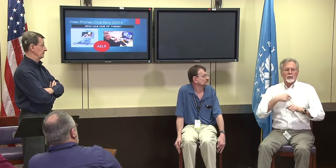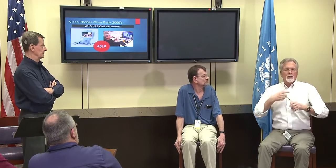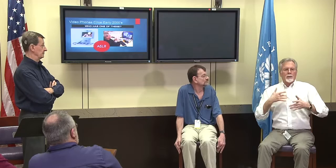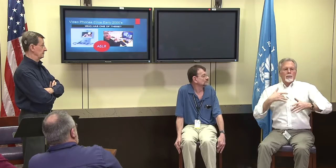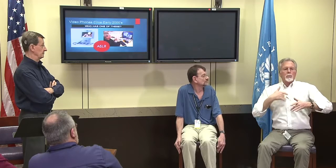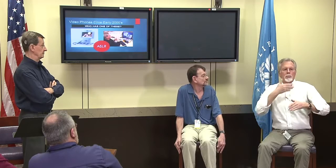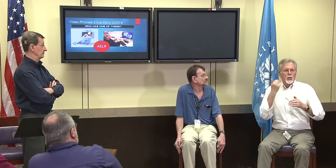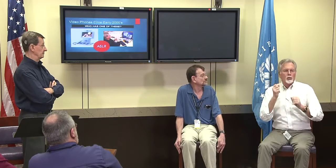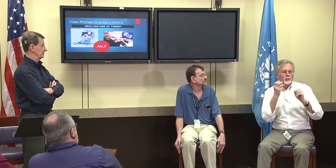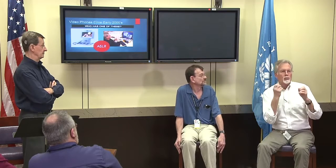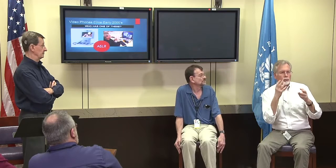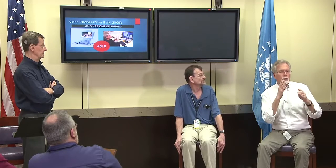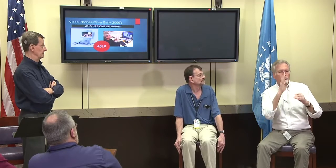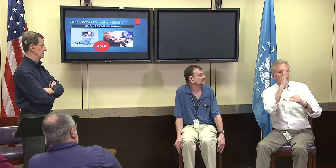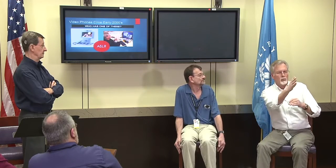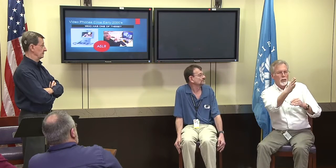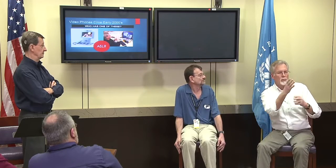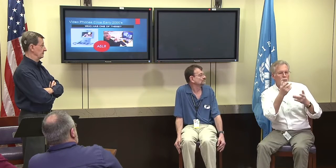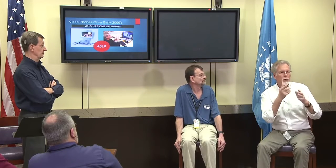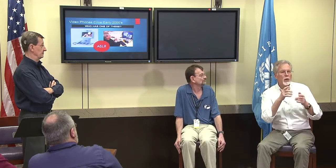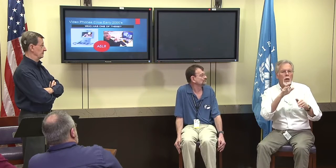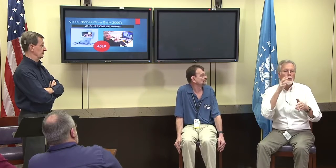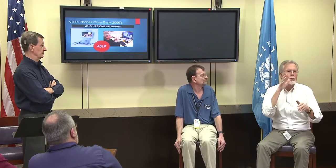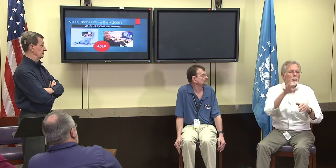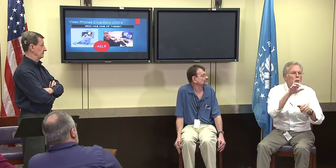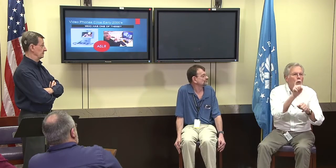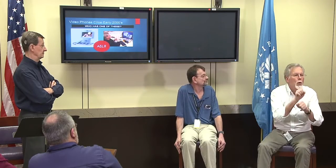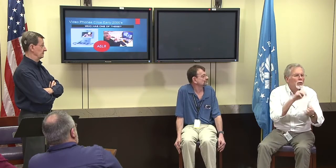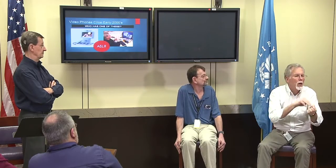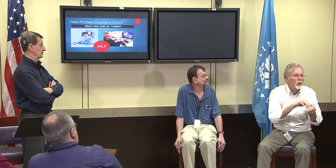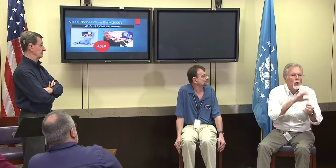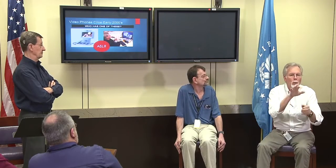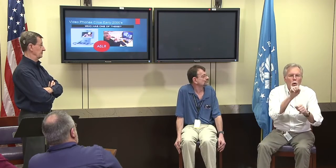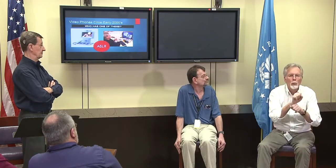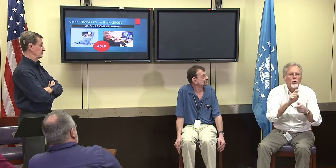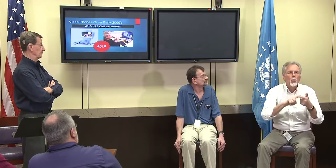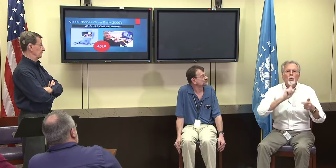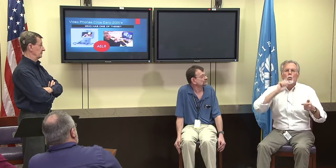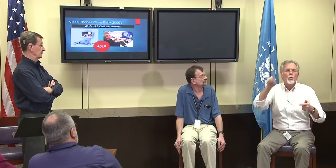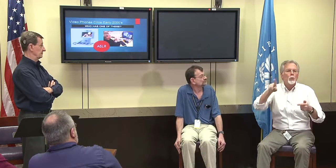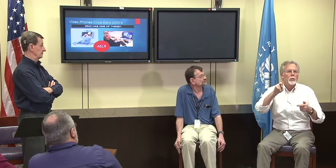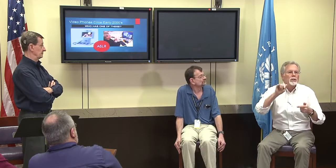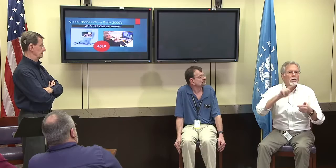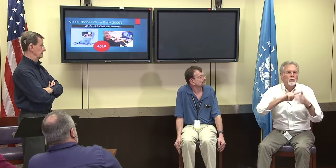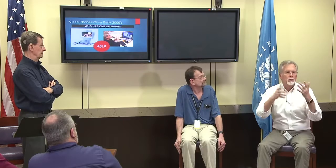and it makes us better communicators and train them to set